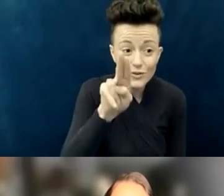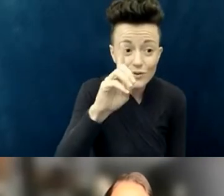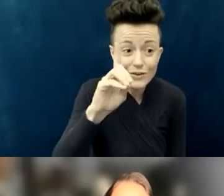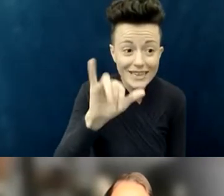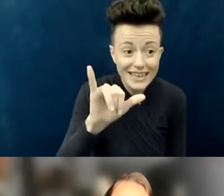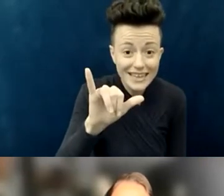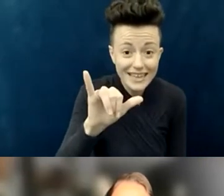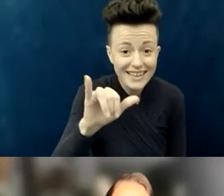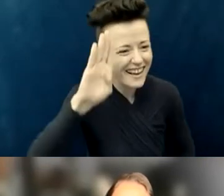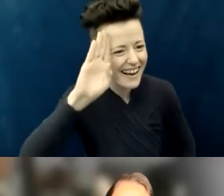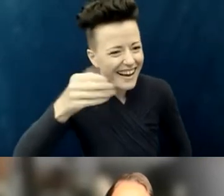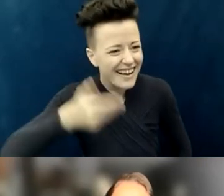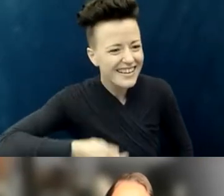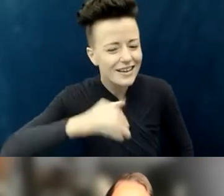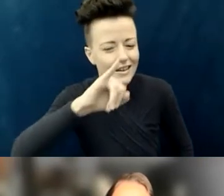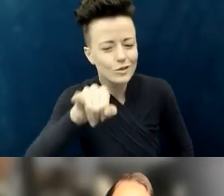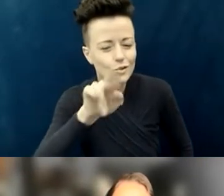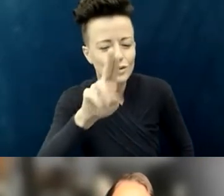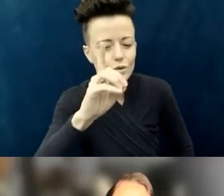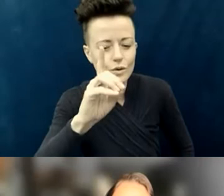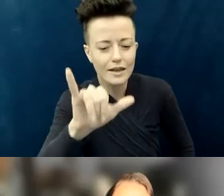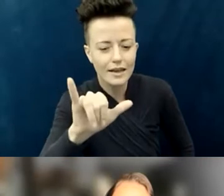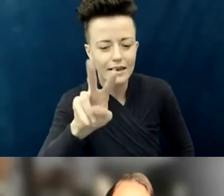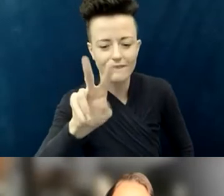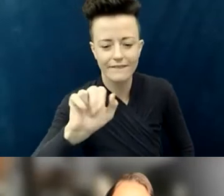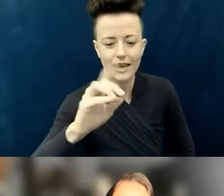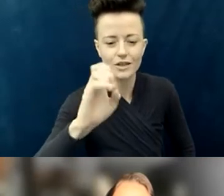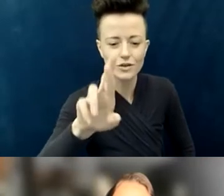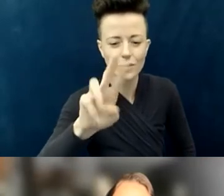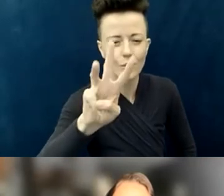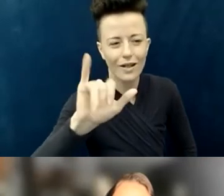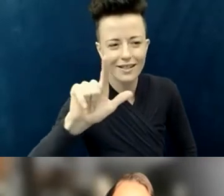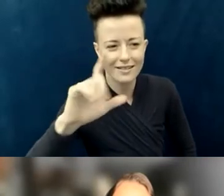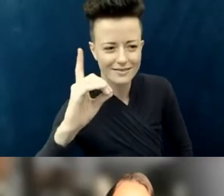I'm Judy Vander Wilt from Holland, Michigan. Member of Hope Church.